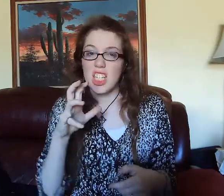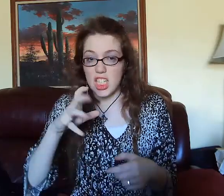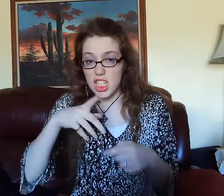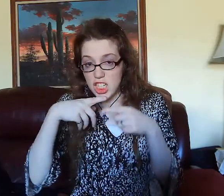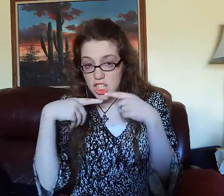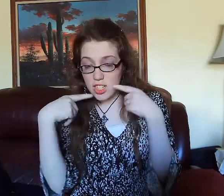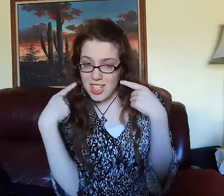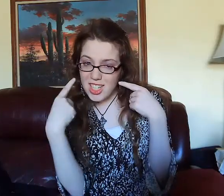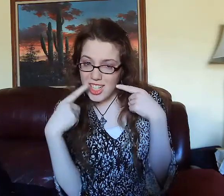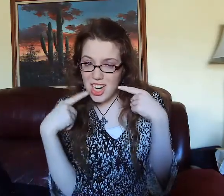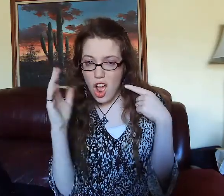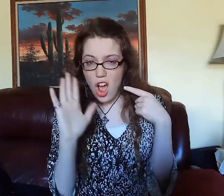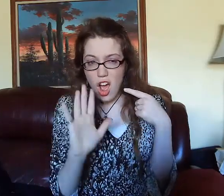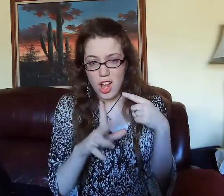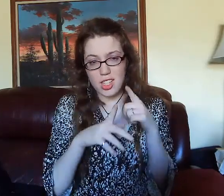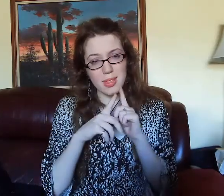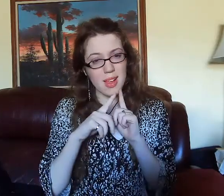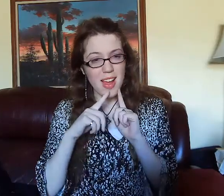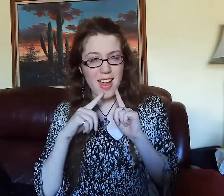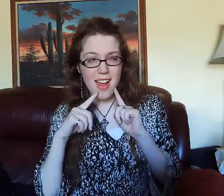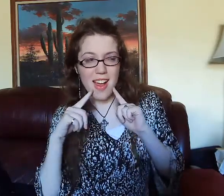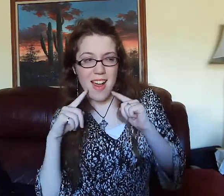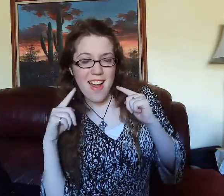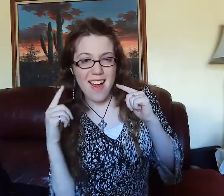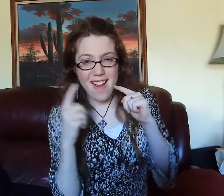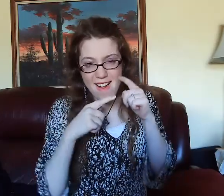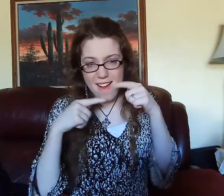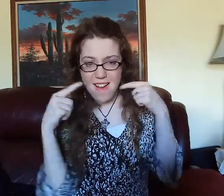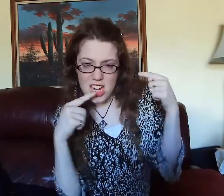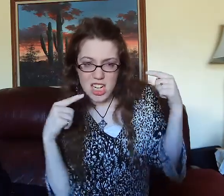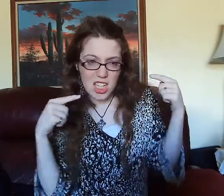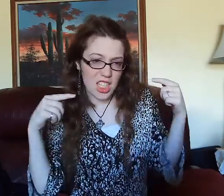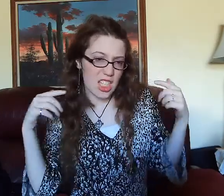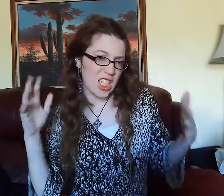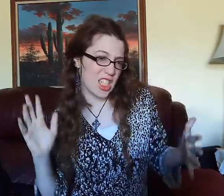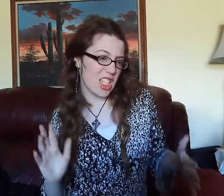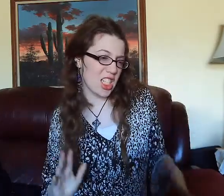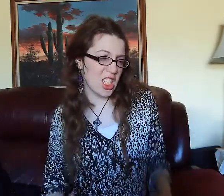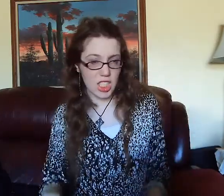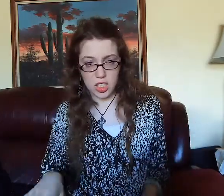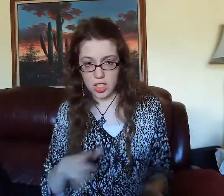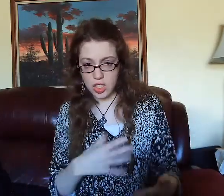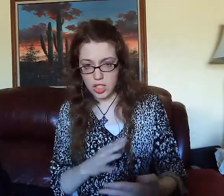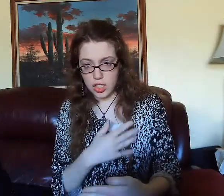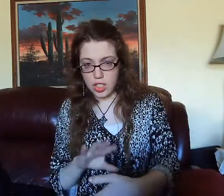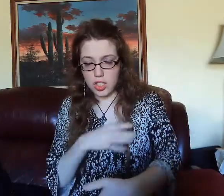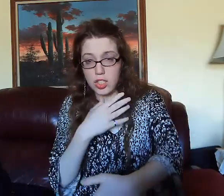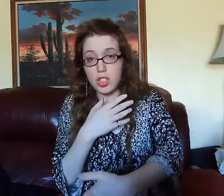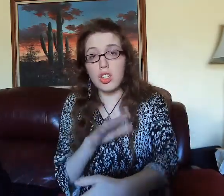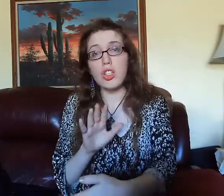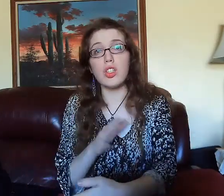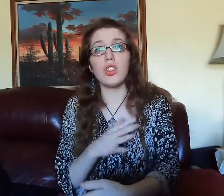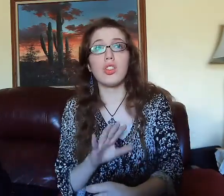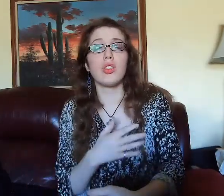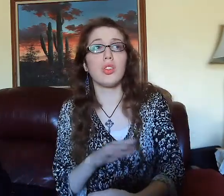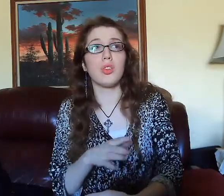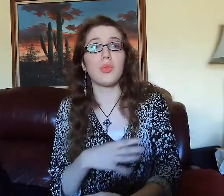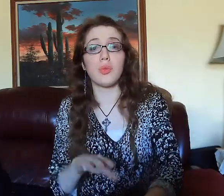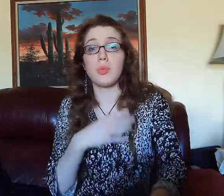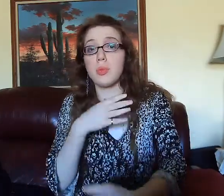YOUR SMILE. TWISTED-SMILE. TWISTED-SMILE. MUSIC.